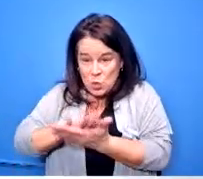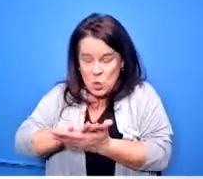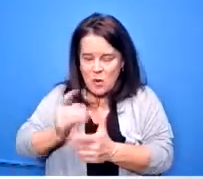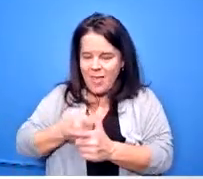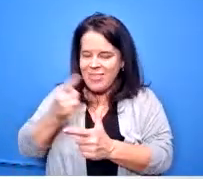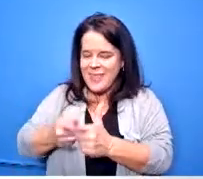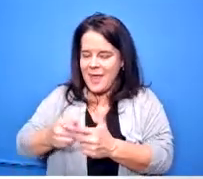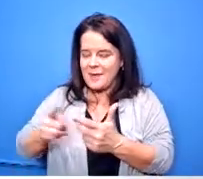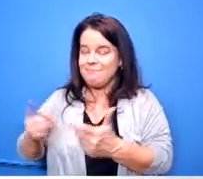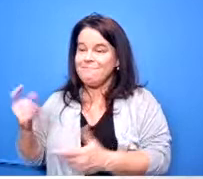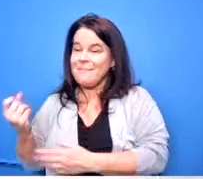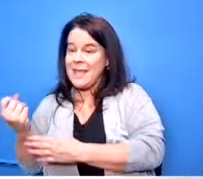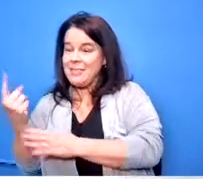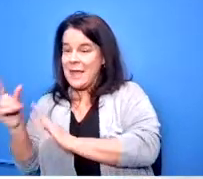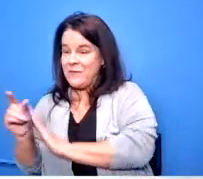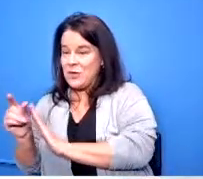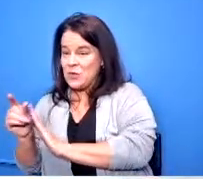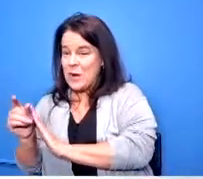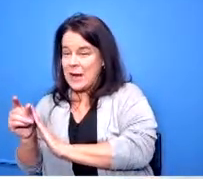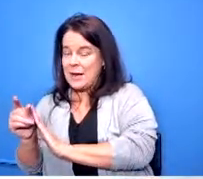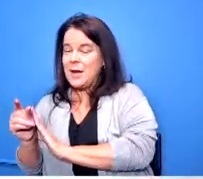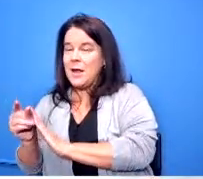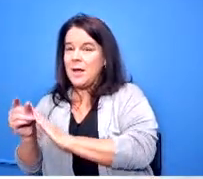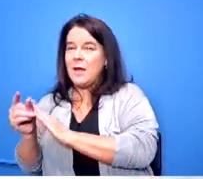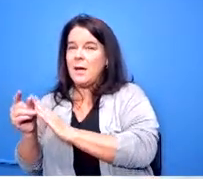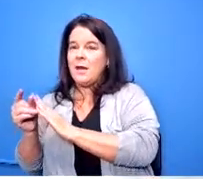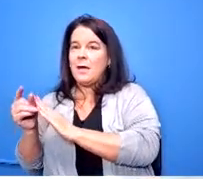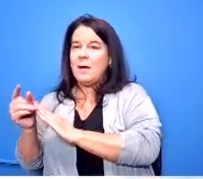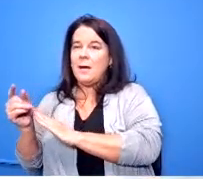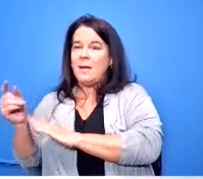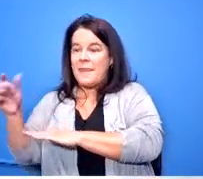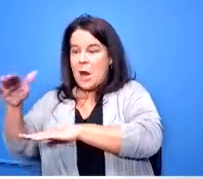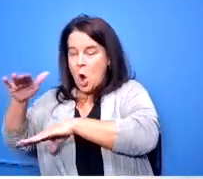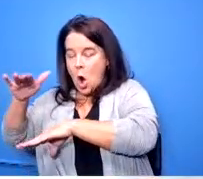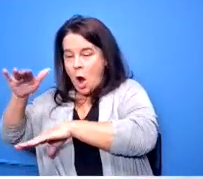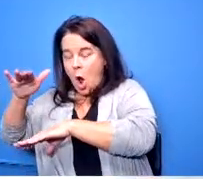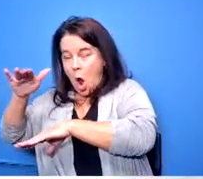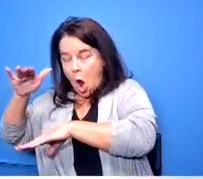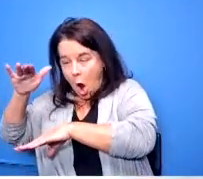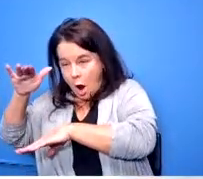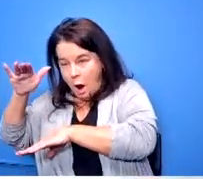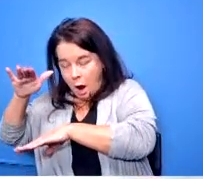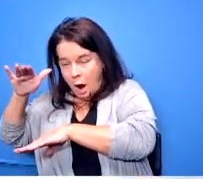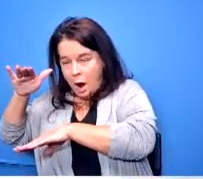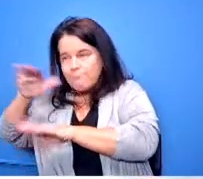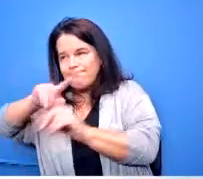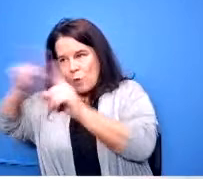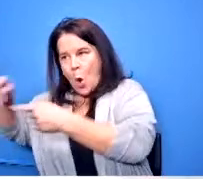those kids are on campus there's 18 of them right now who are on sinclair's campus for part